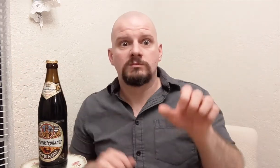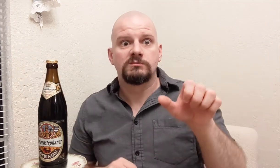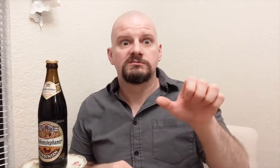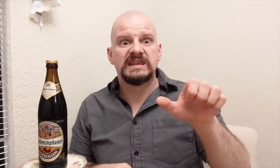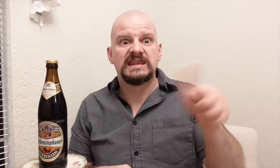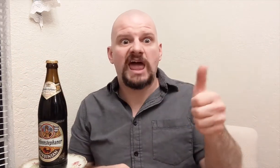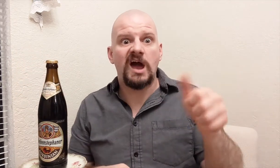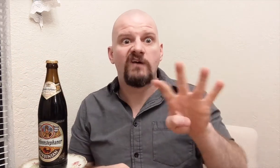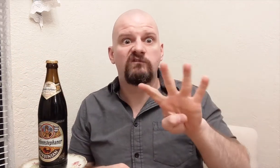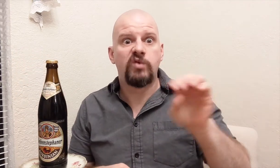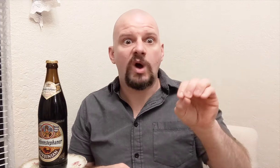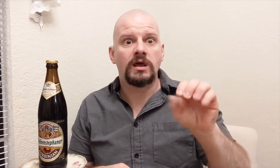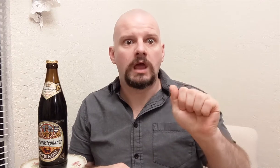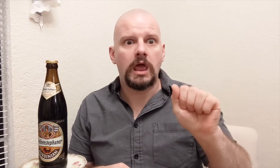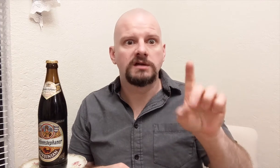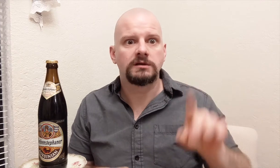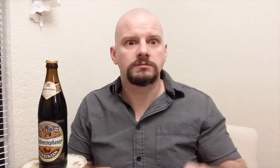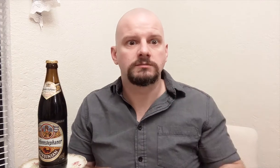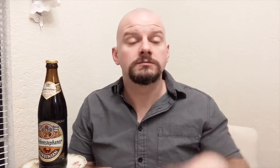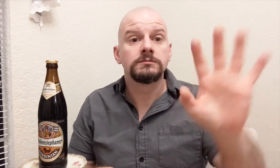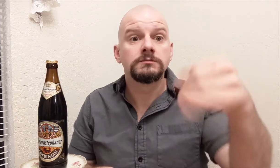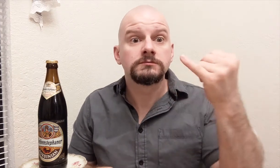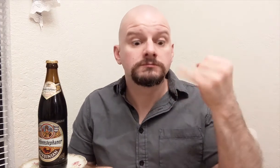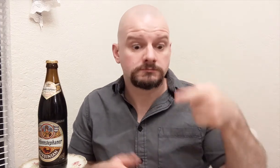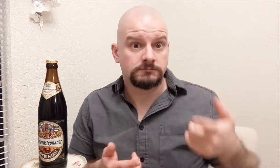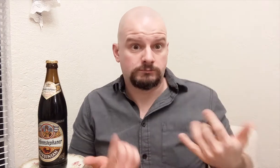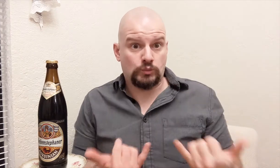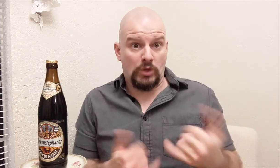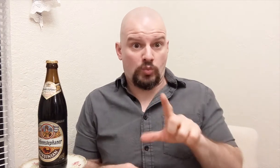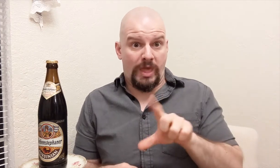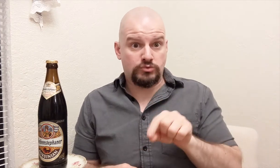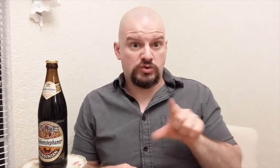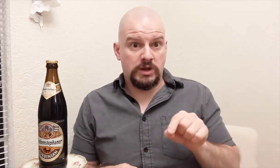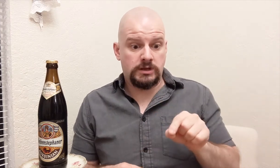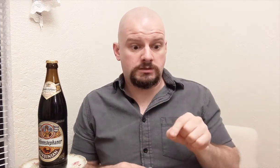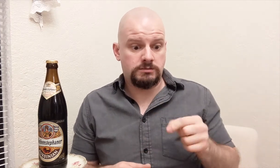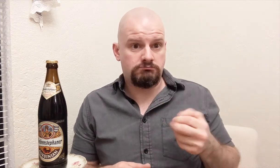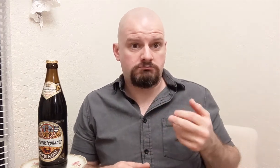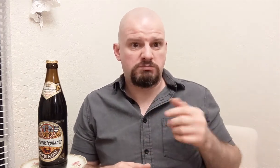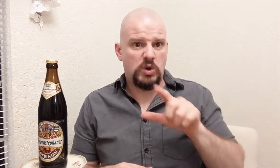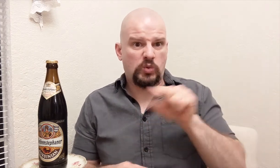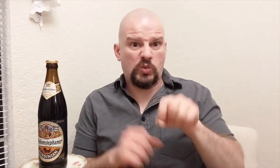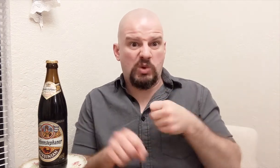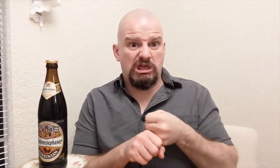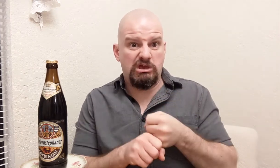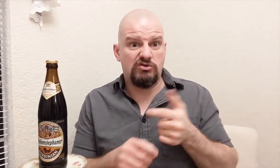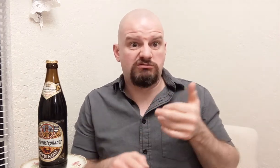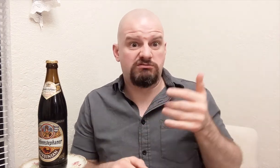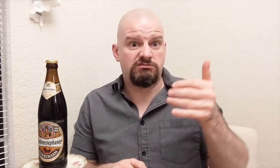1040 AD. It's 2020 right now and when it's twenty years from now